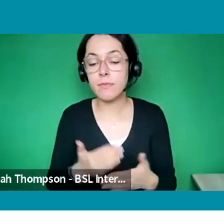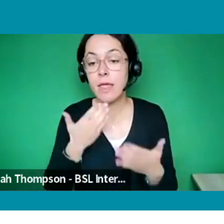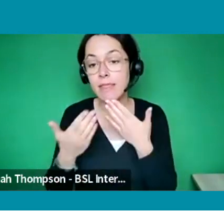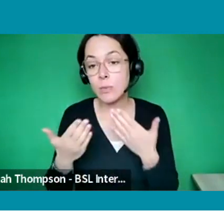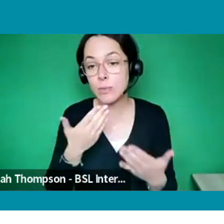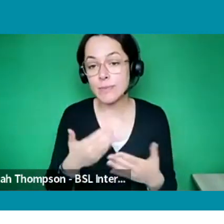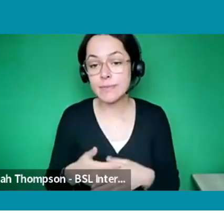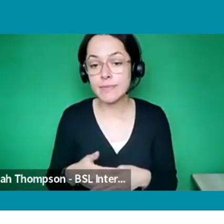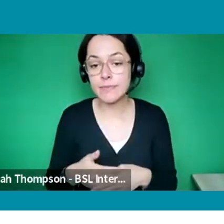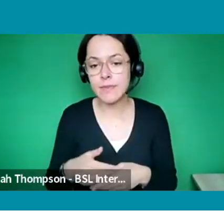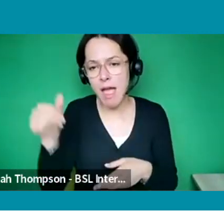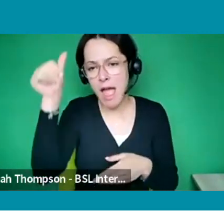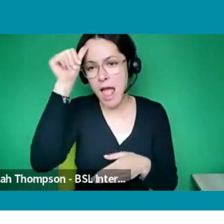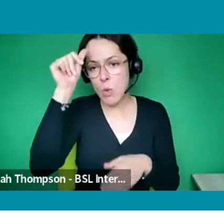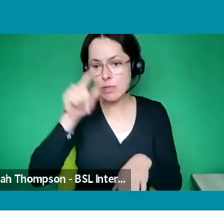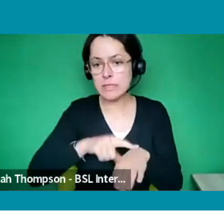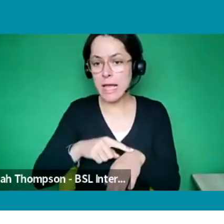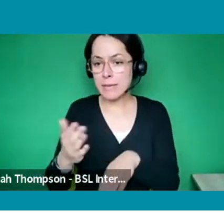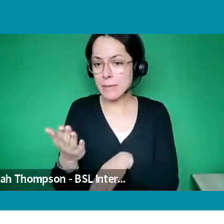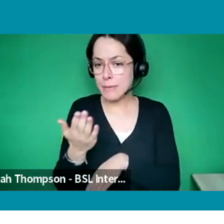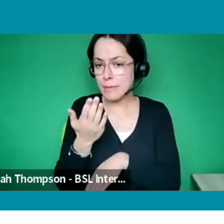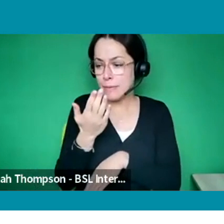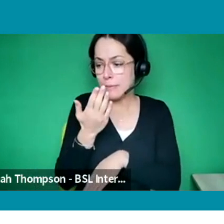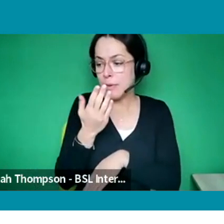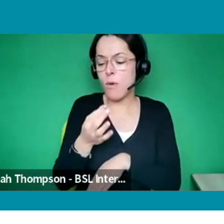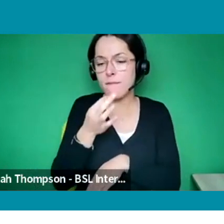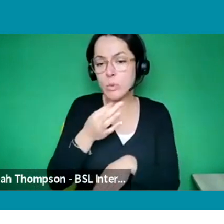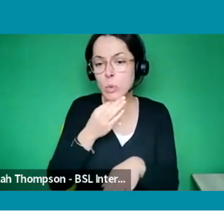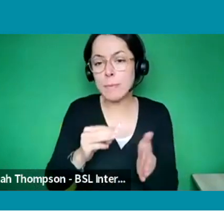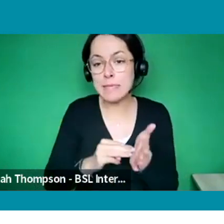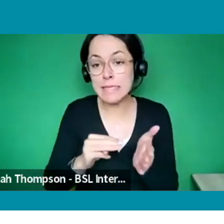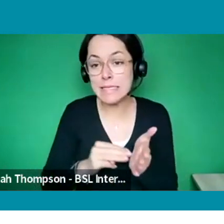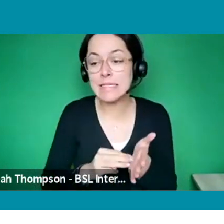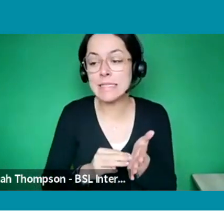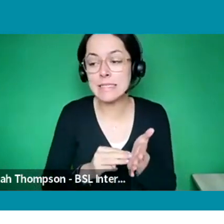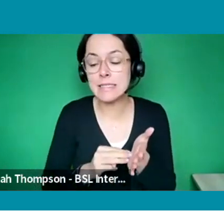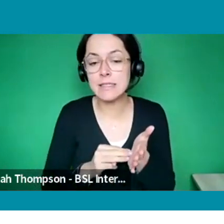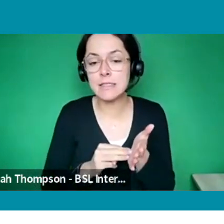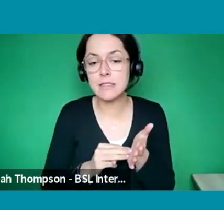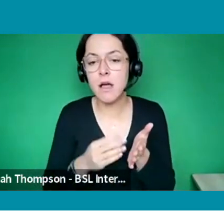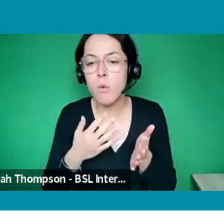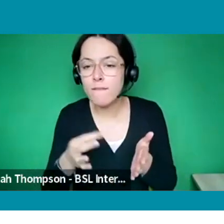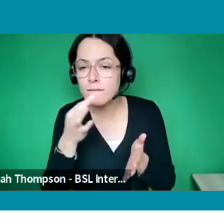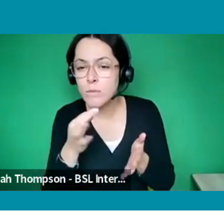And I know we're running out of time, we've only got a couple of minutes left and I just want to cover a couple more spotted on here.